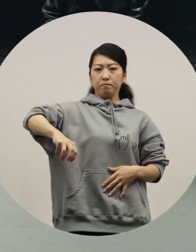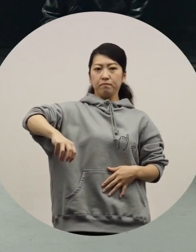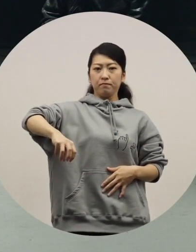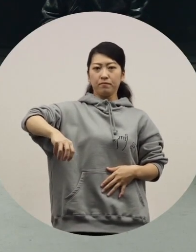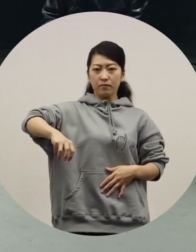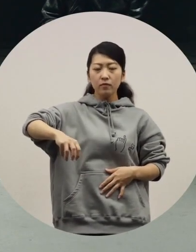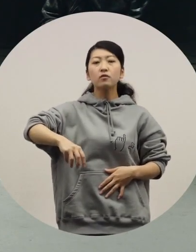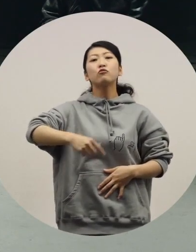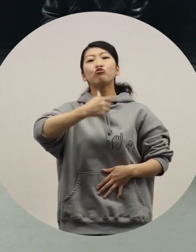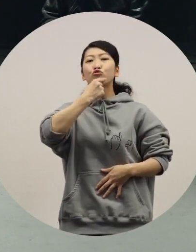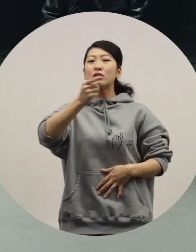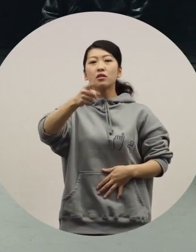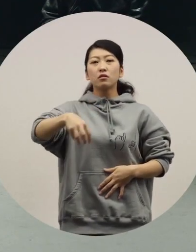[Toriyama] Then, you can move in any direction you like.